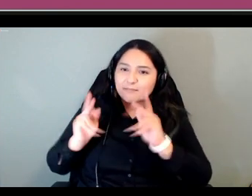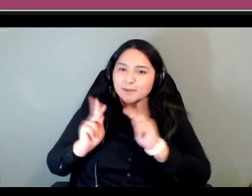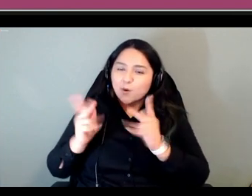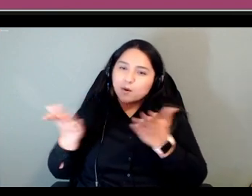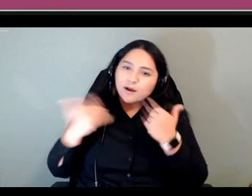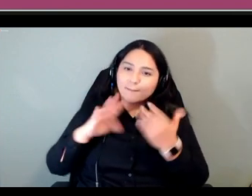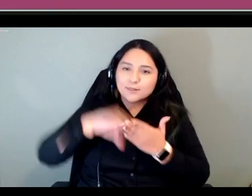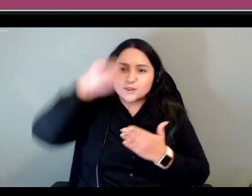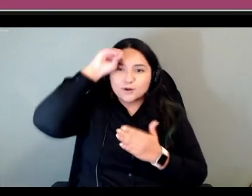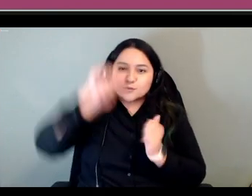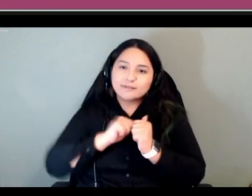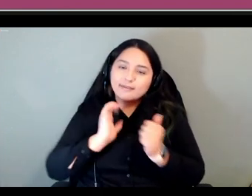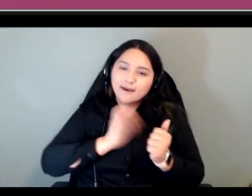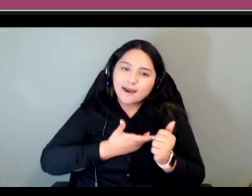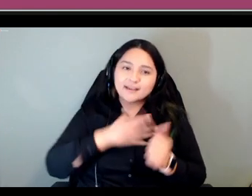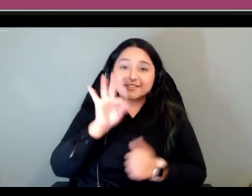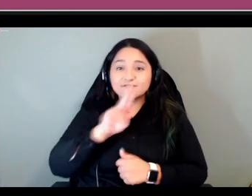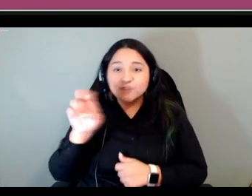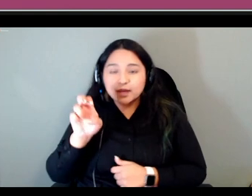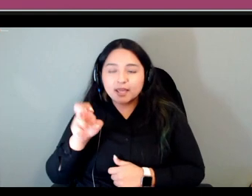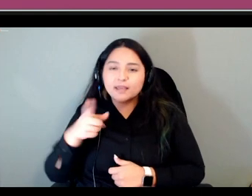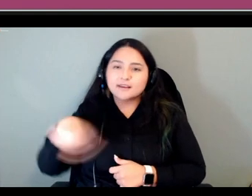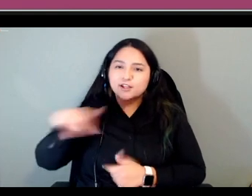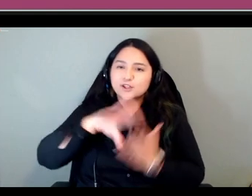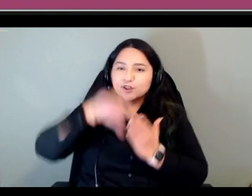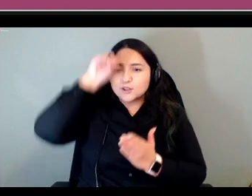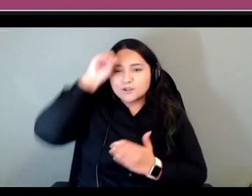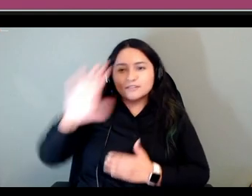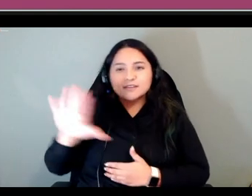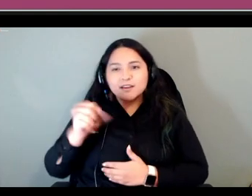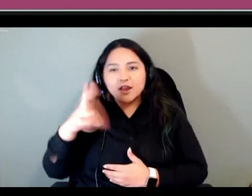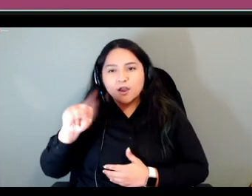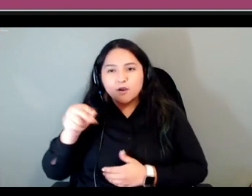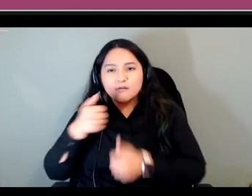own on your own schedule and that you could learn with a community of dedicated language